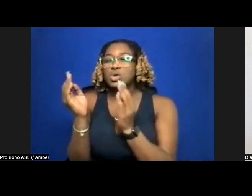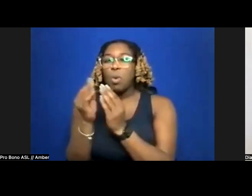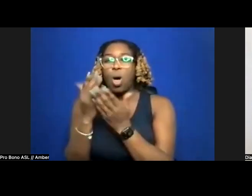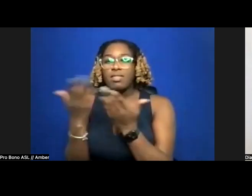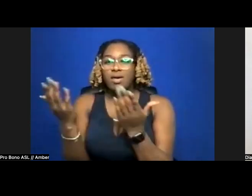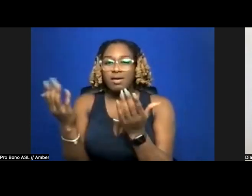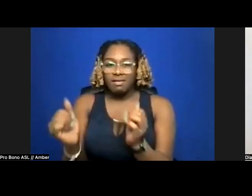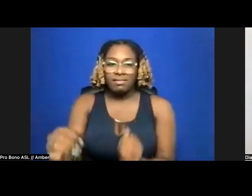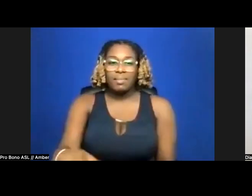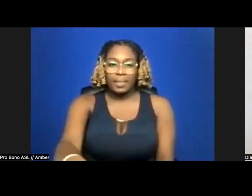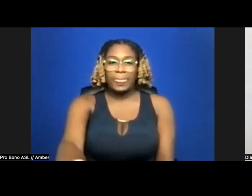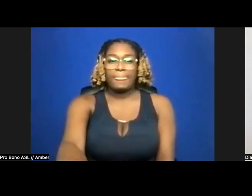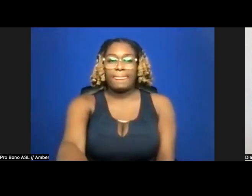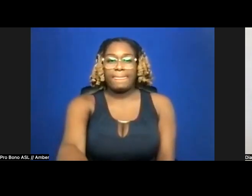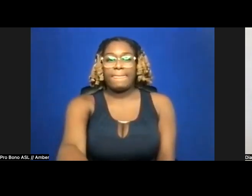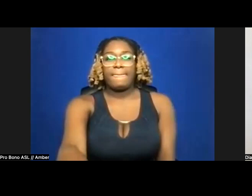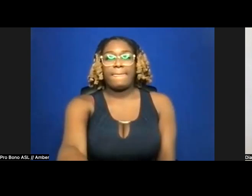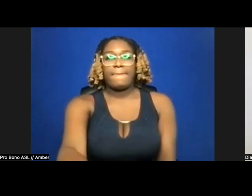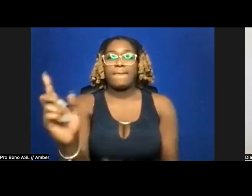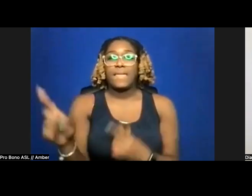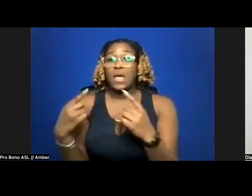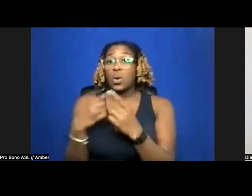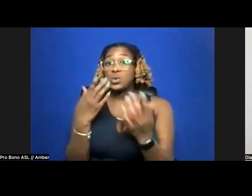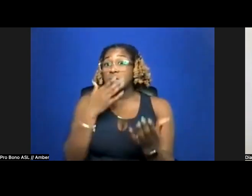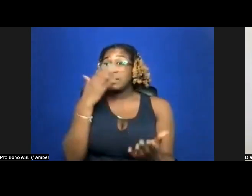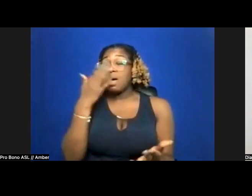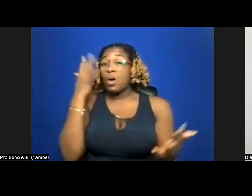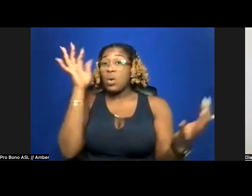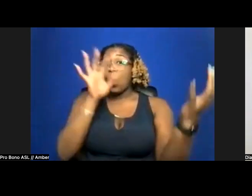(when you smelled smoke, woke to watch it shaking